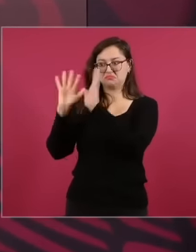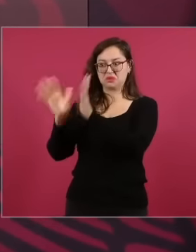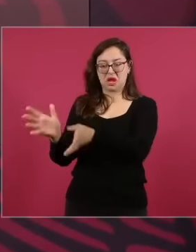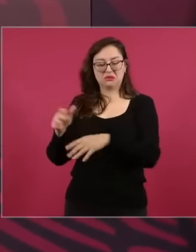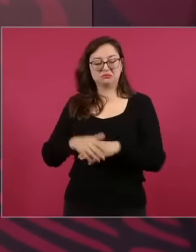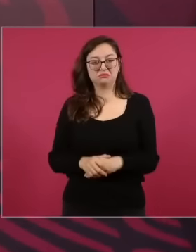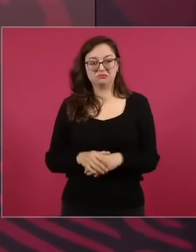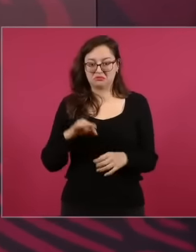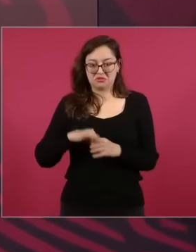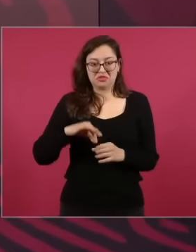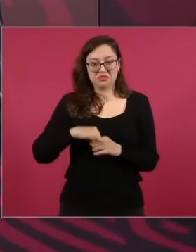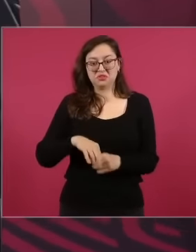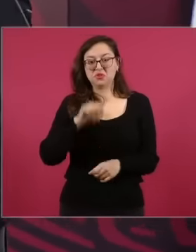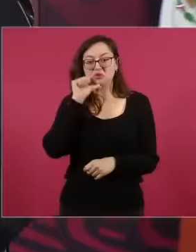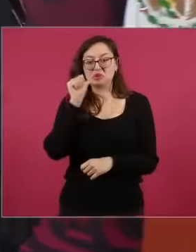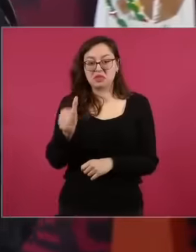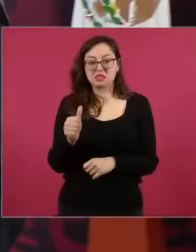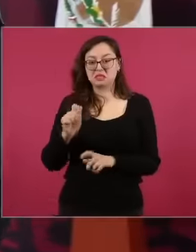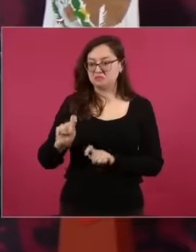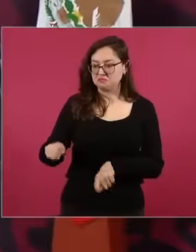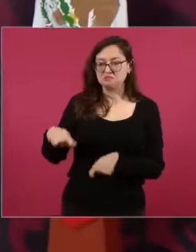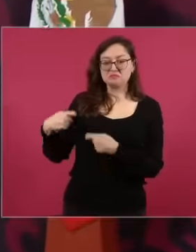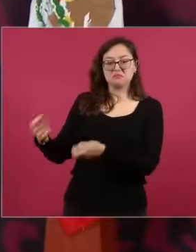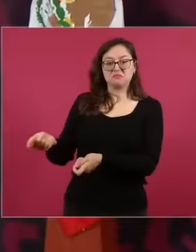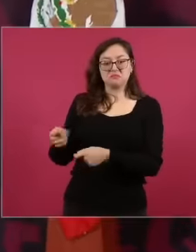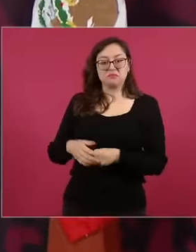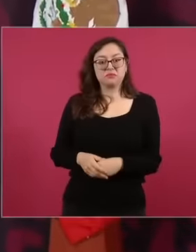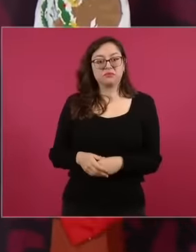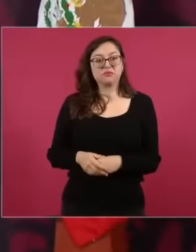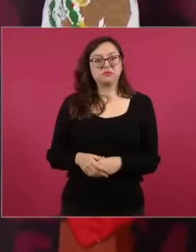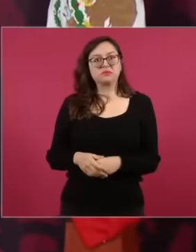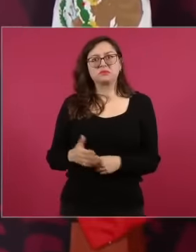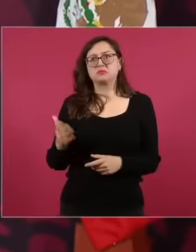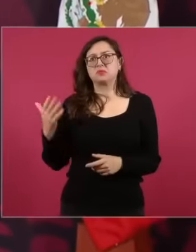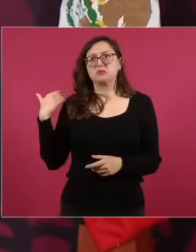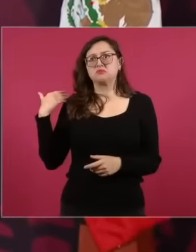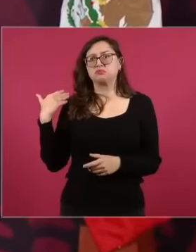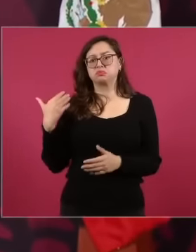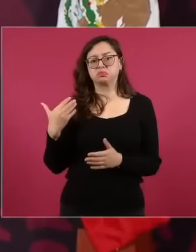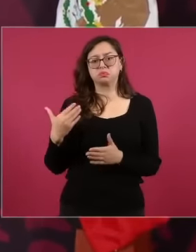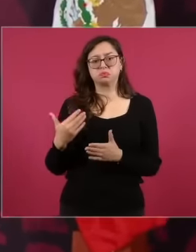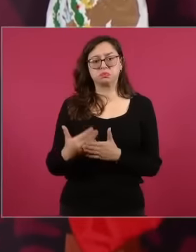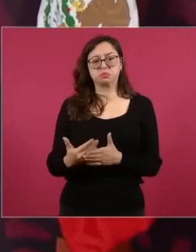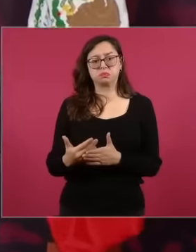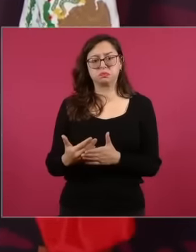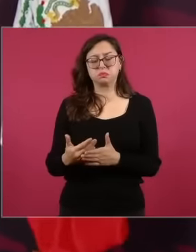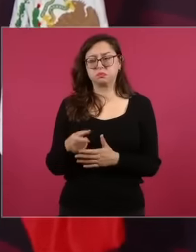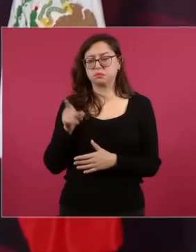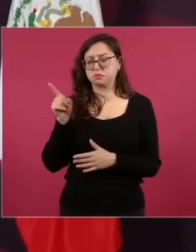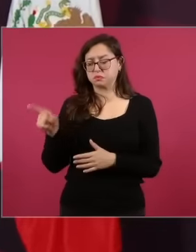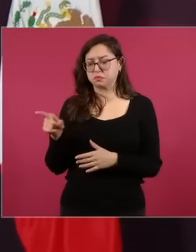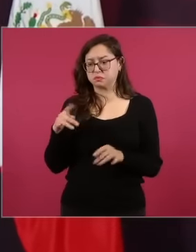and he appointed him minister of the court and it took me, I think, 7 months as minister of the court, then